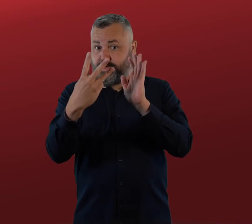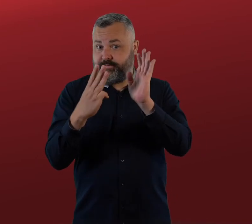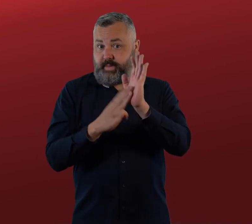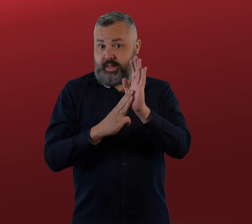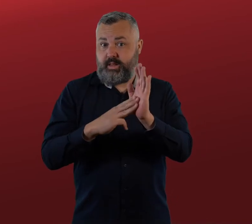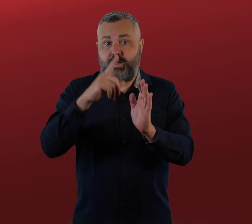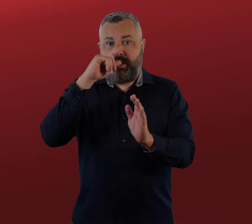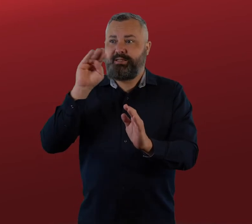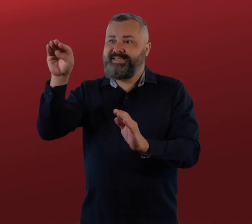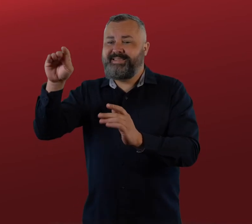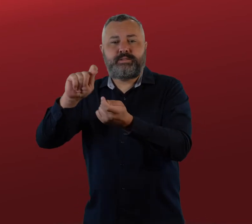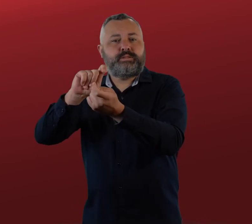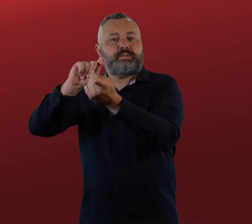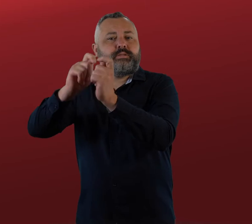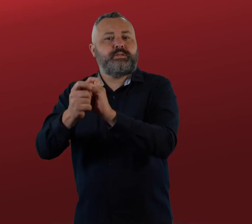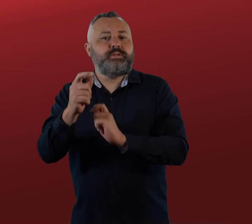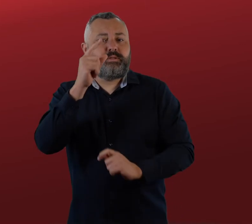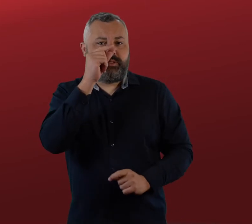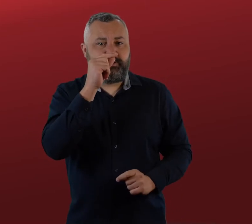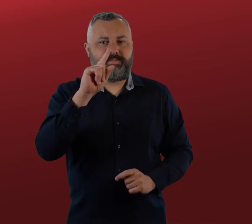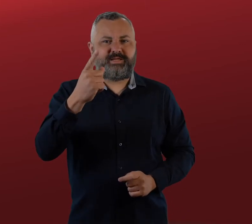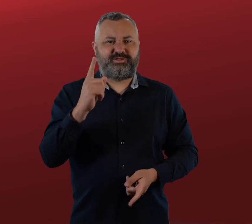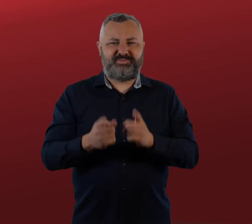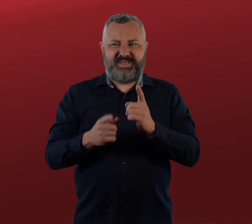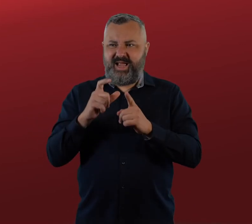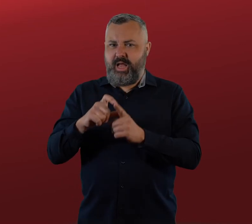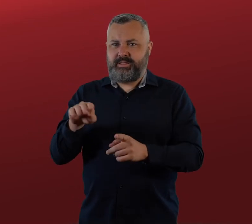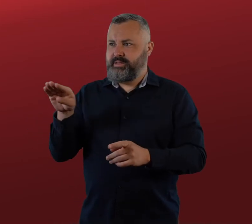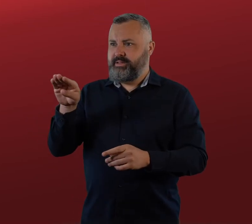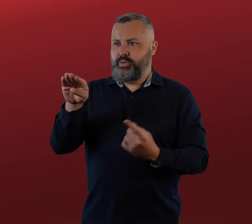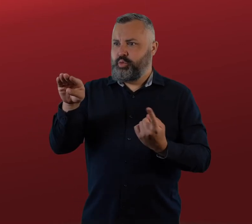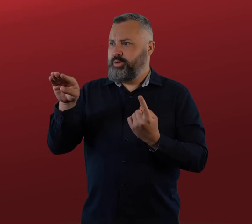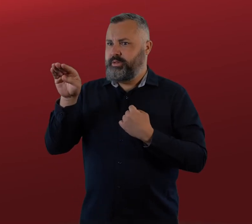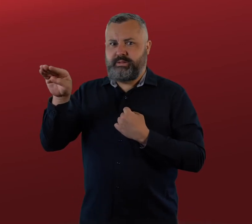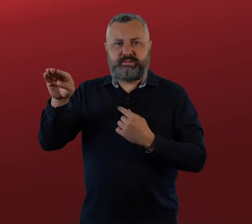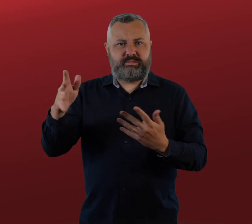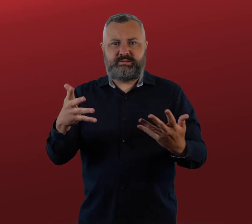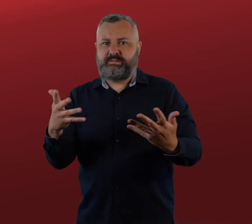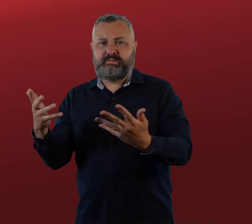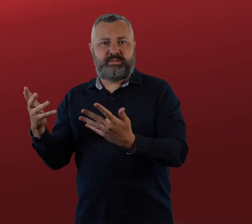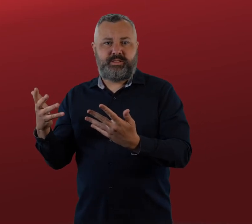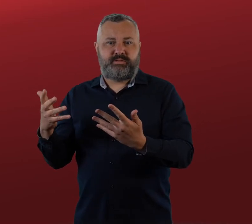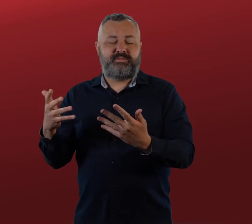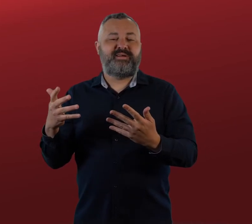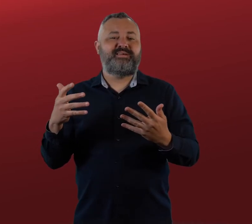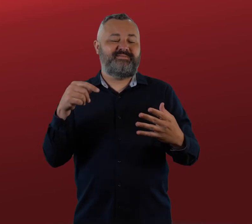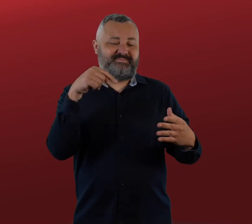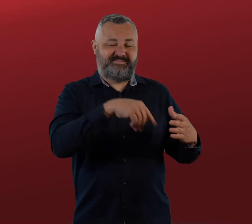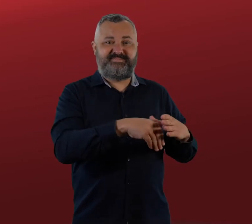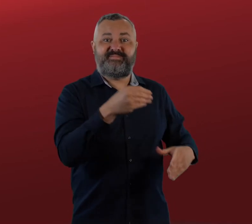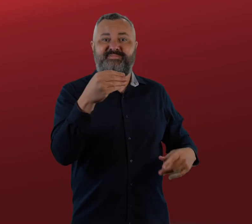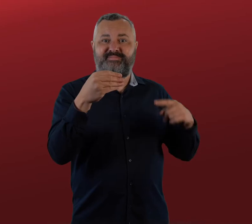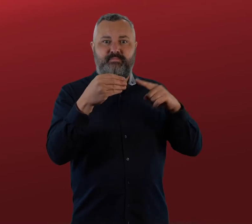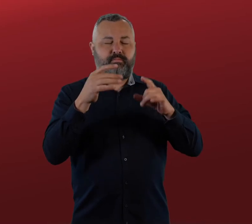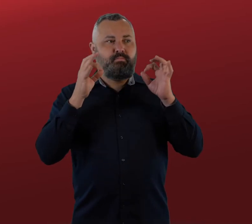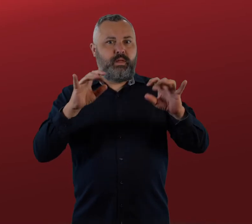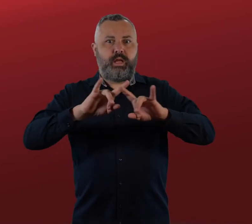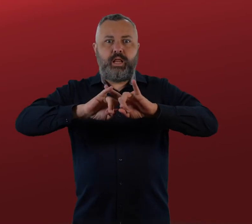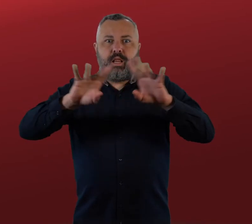within the first three months of receiving your plan if you were not happy with the supports that you have received and included information on